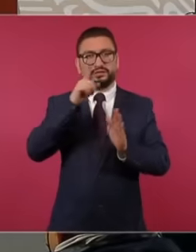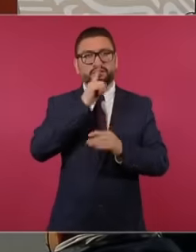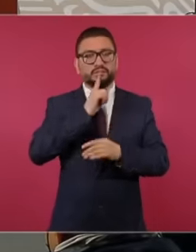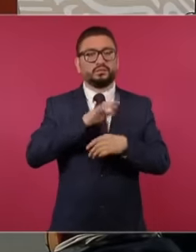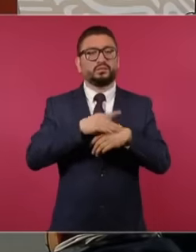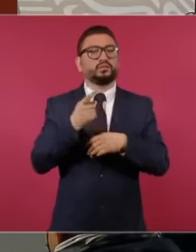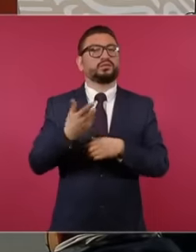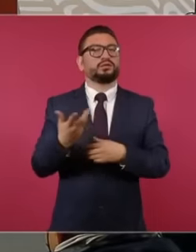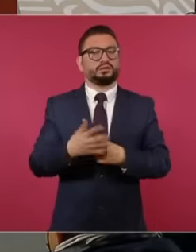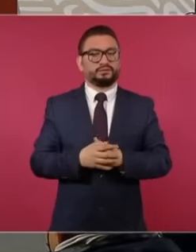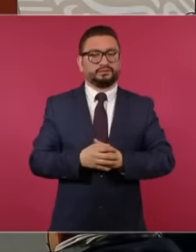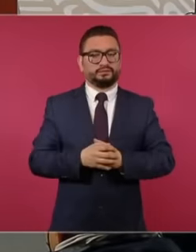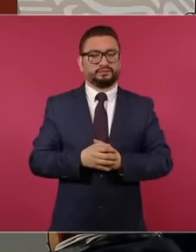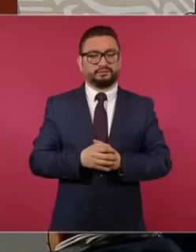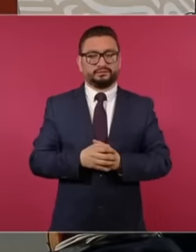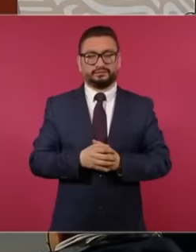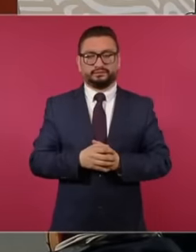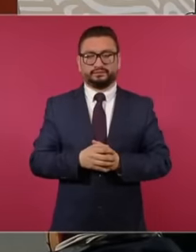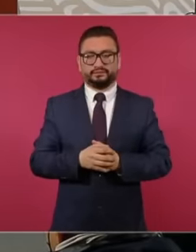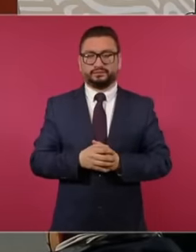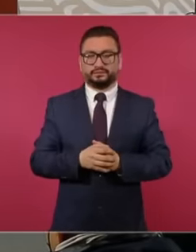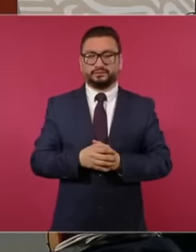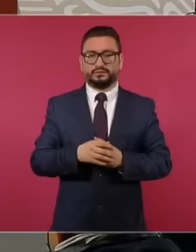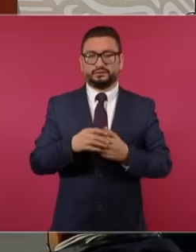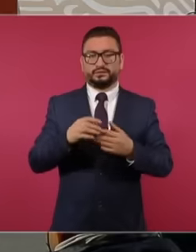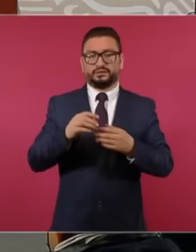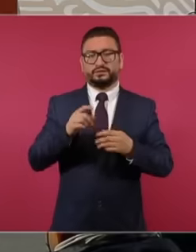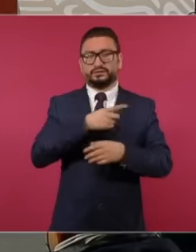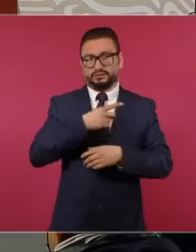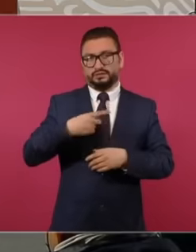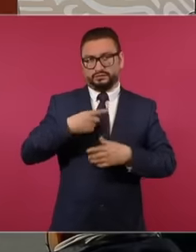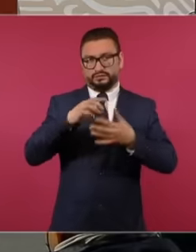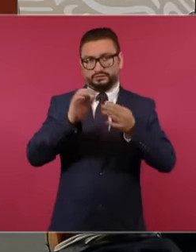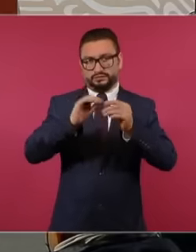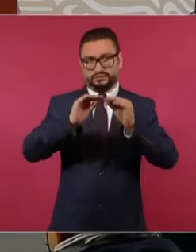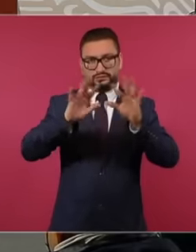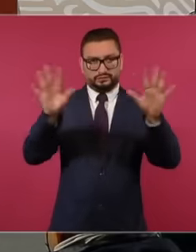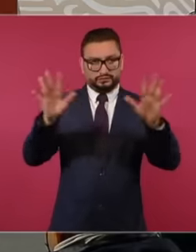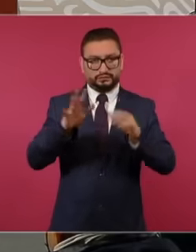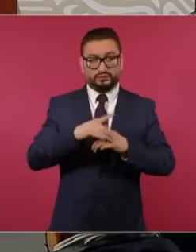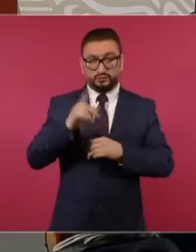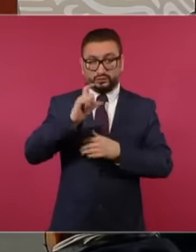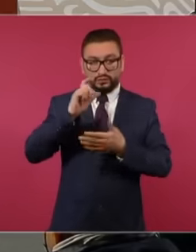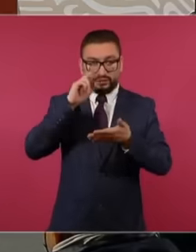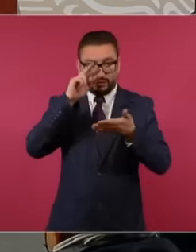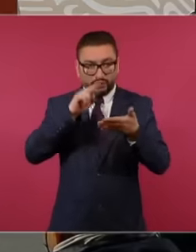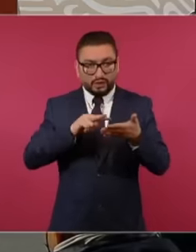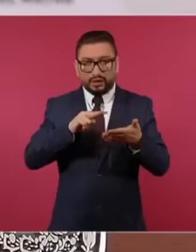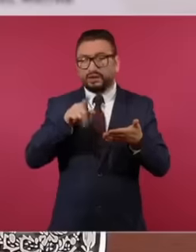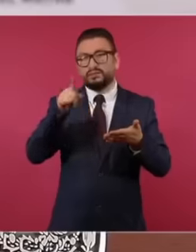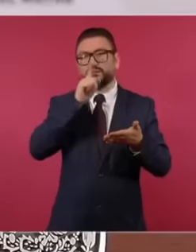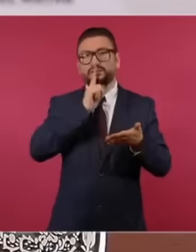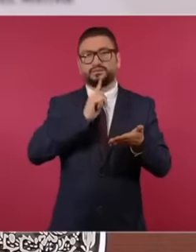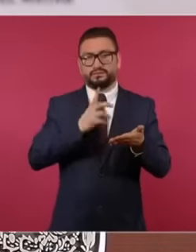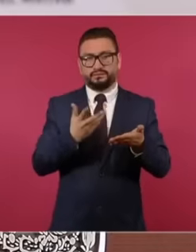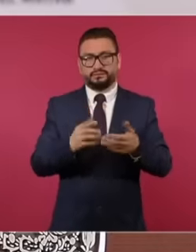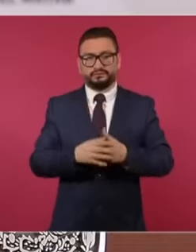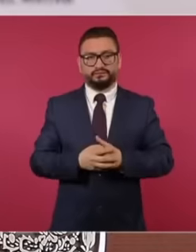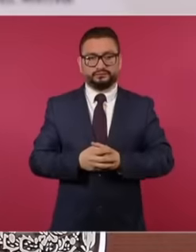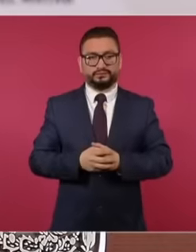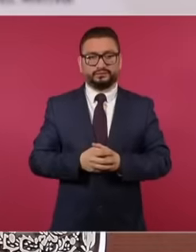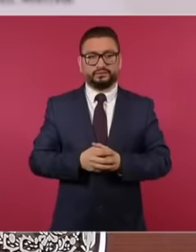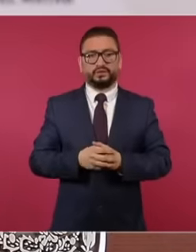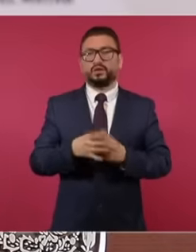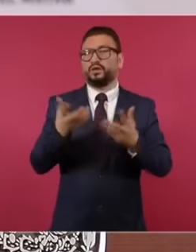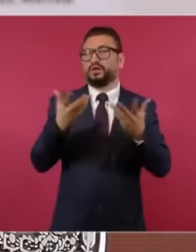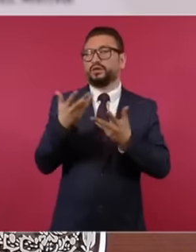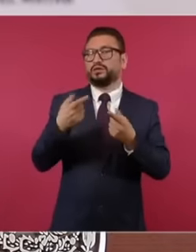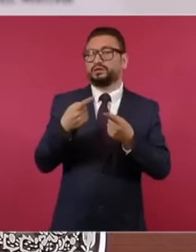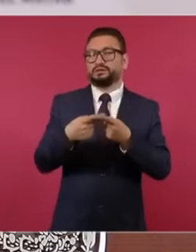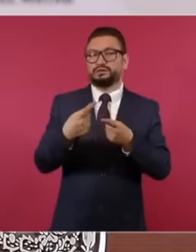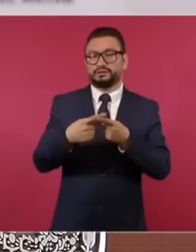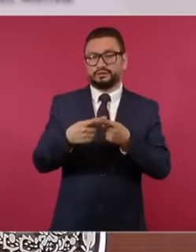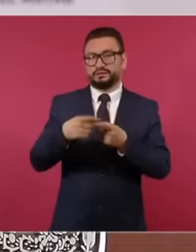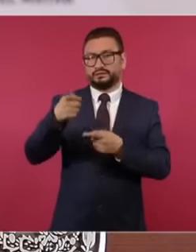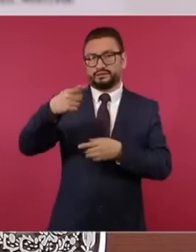this is something that should be clarified. The denials are obviously made by people who are being